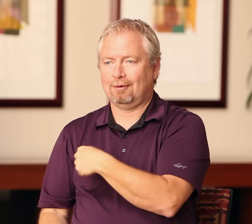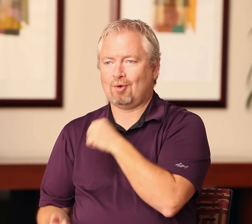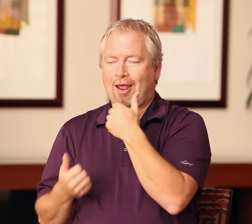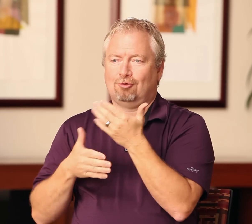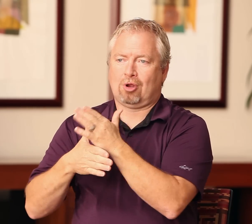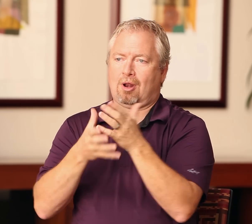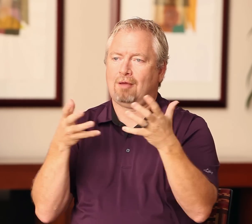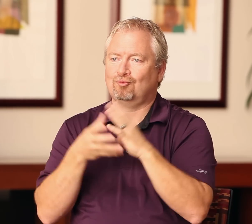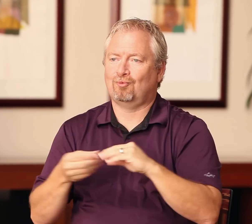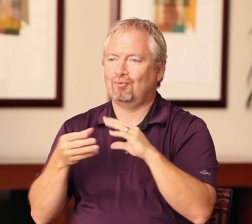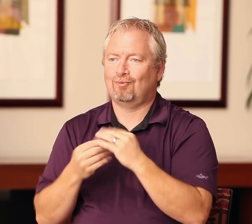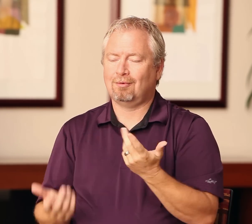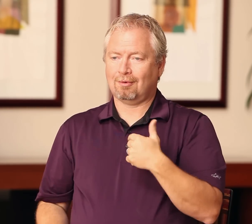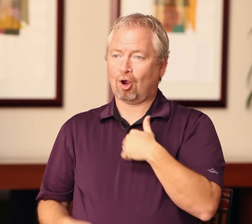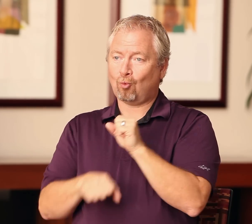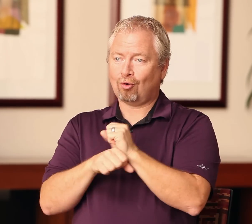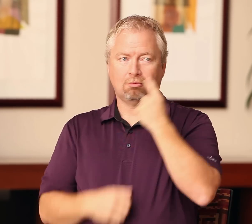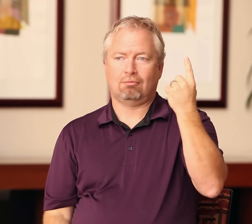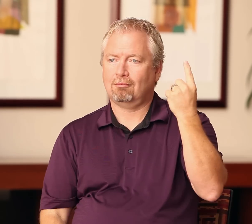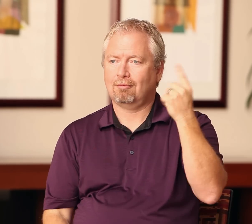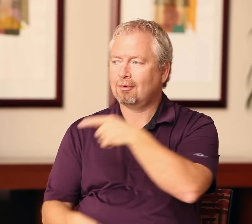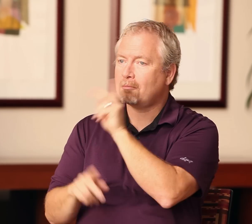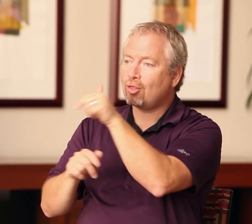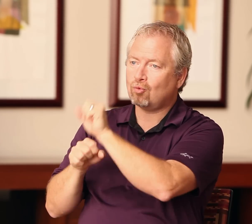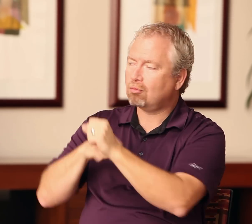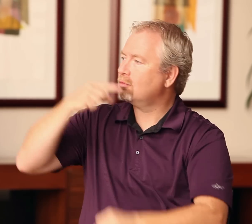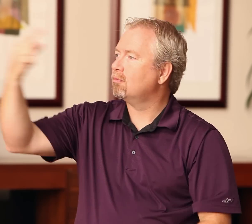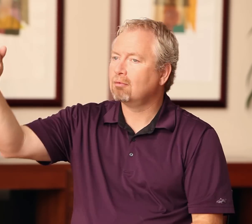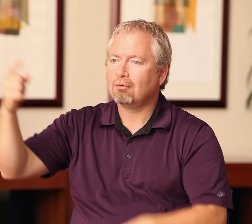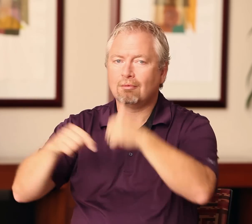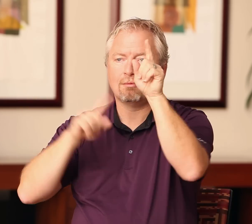That would be great.